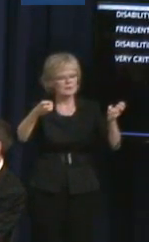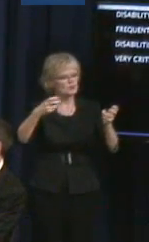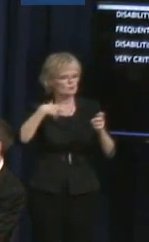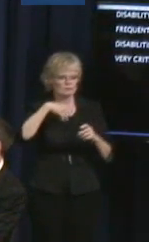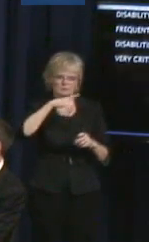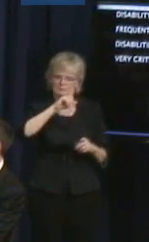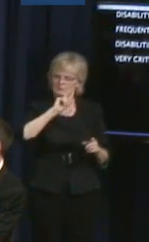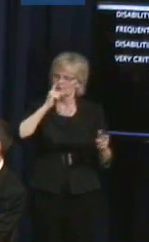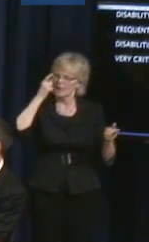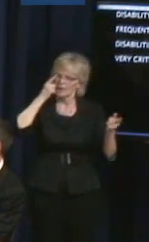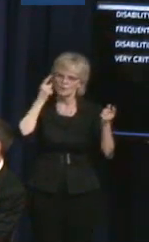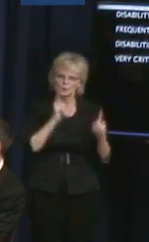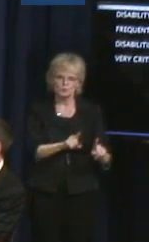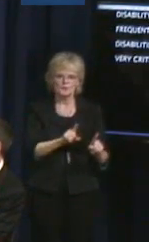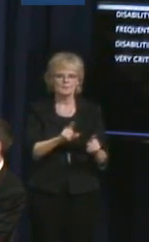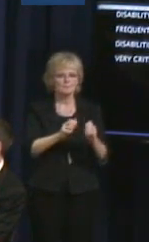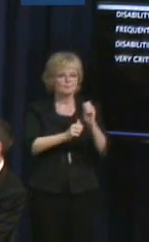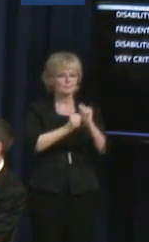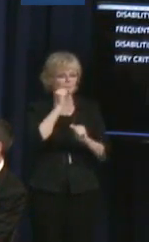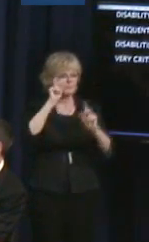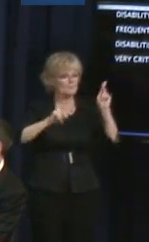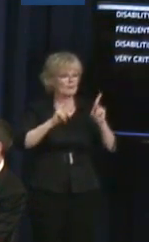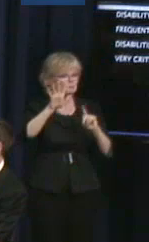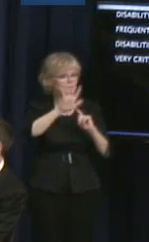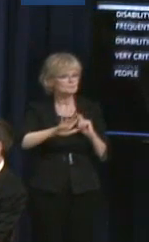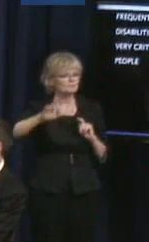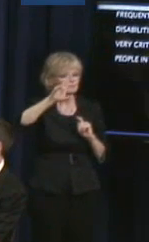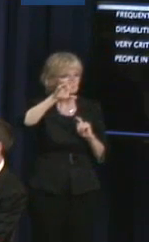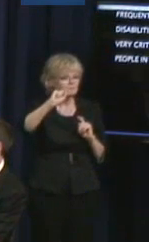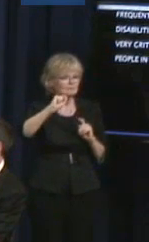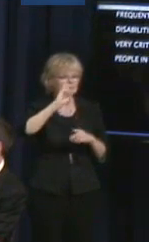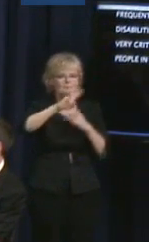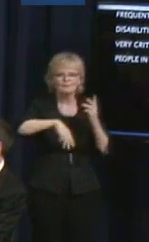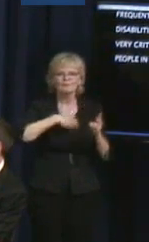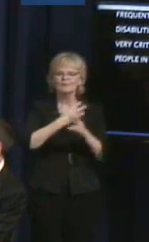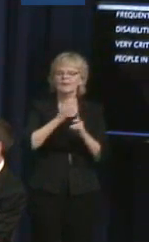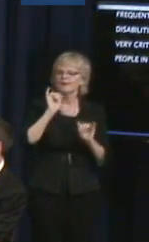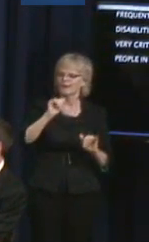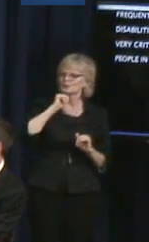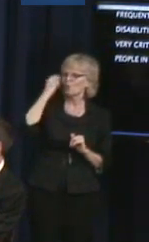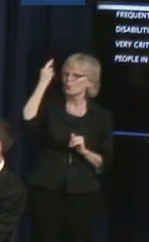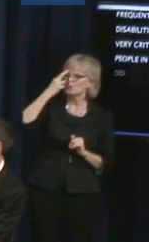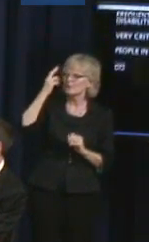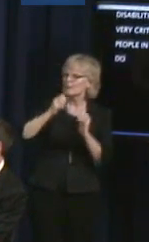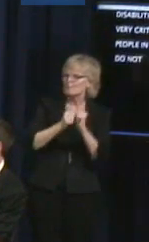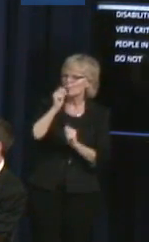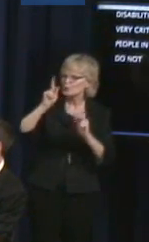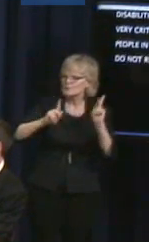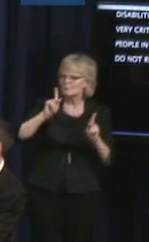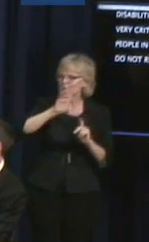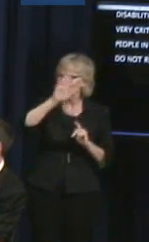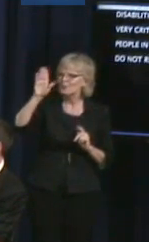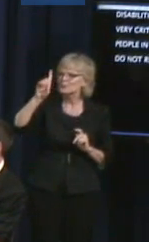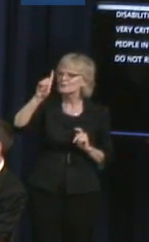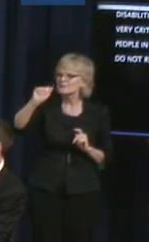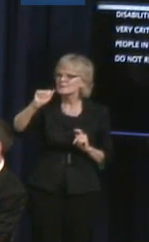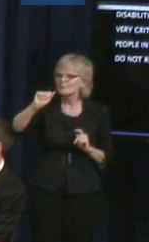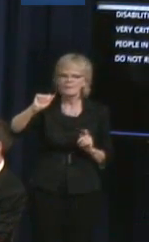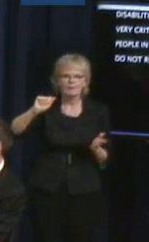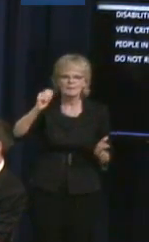Most people in the United States and around the world do not realize that most people's disabilities are not visible disabilities.